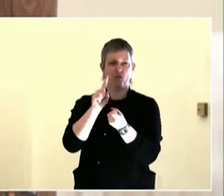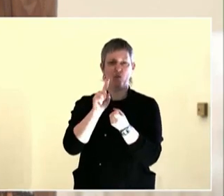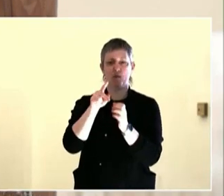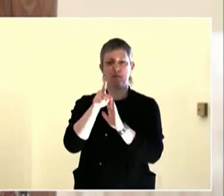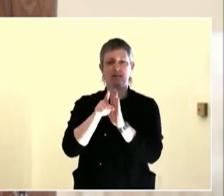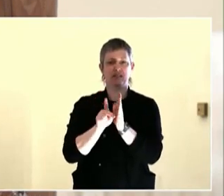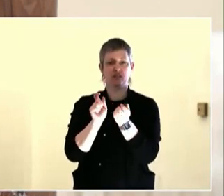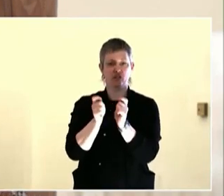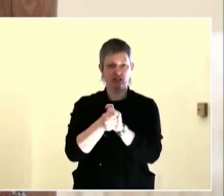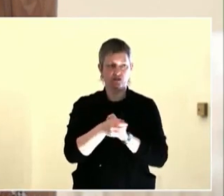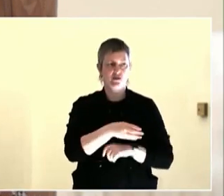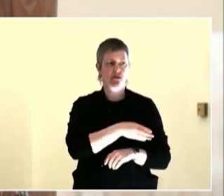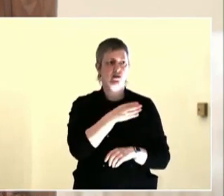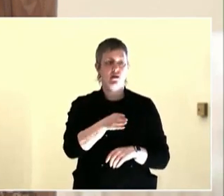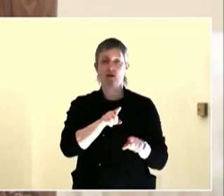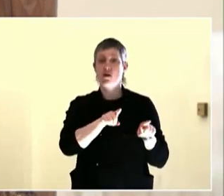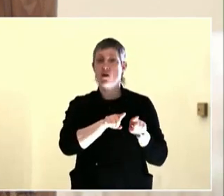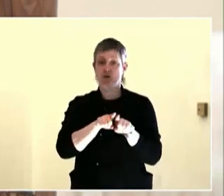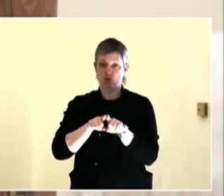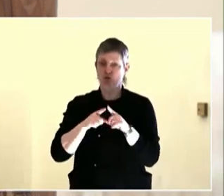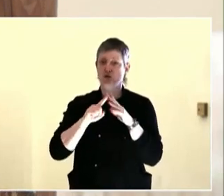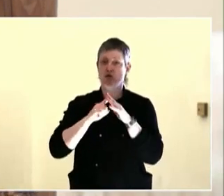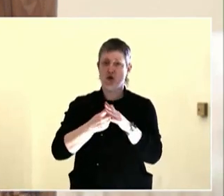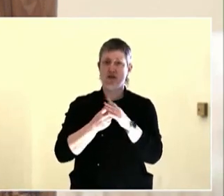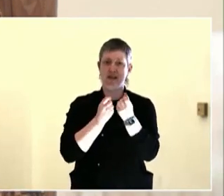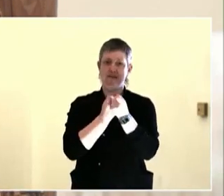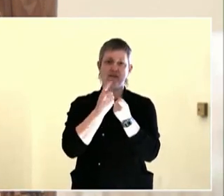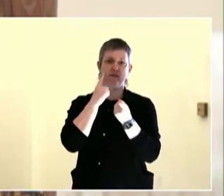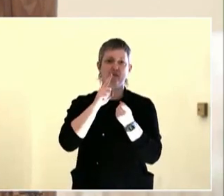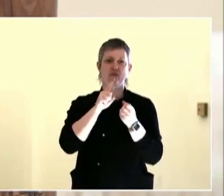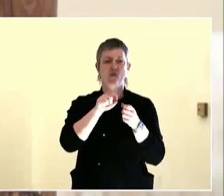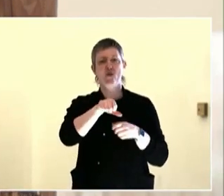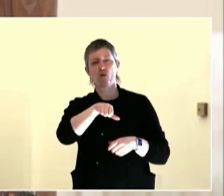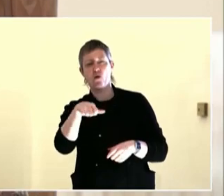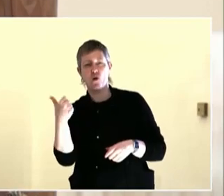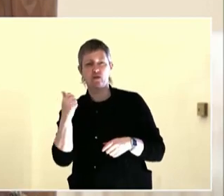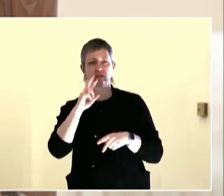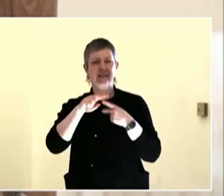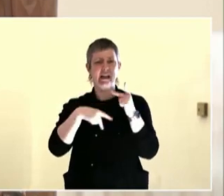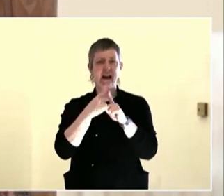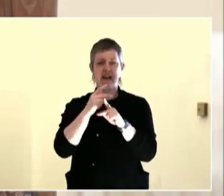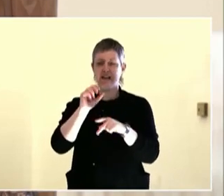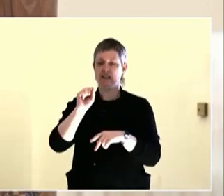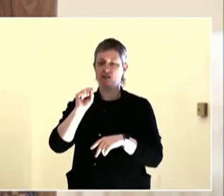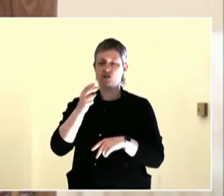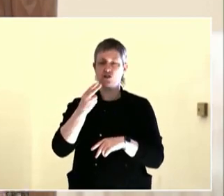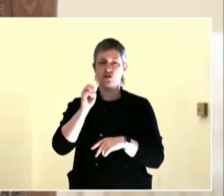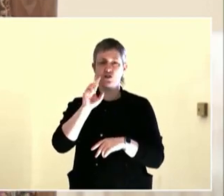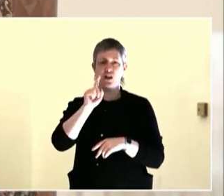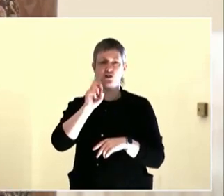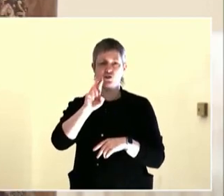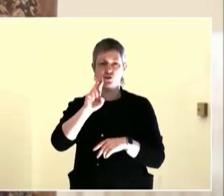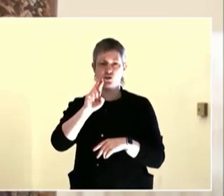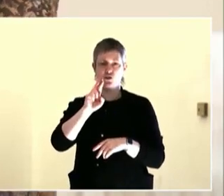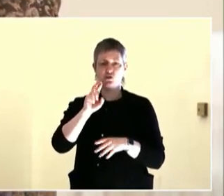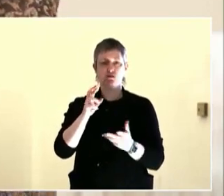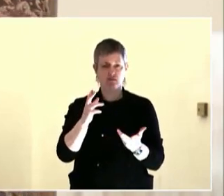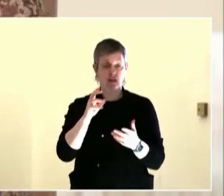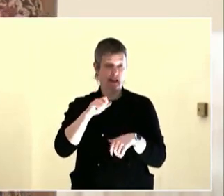People saw. They really didn't know, why were so many people sleeping in the streets? What is the cause of this? And what are the issues out